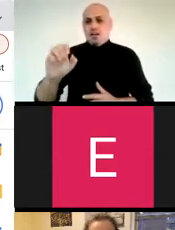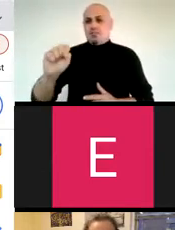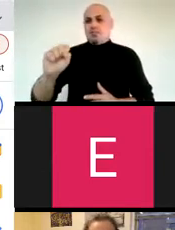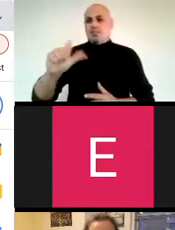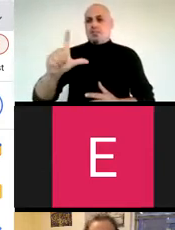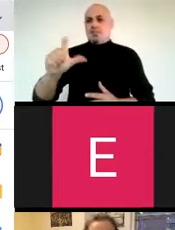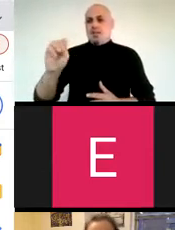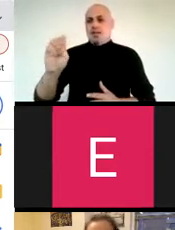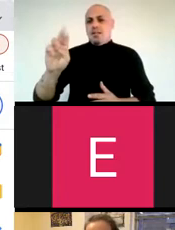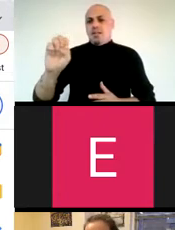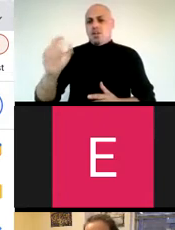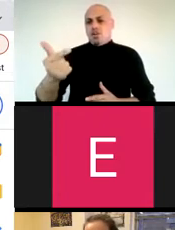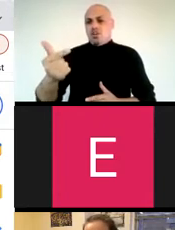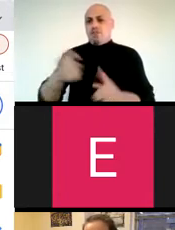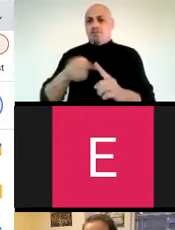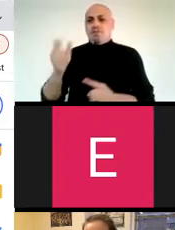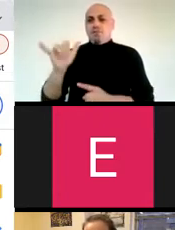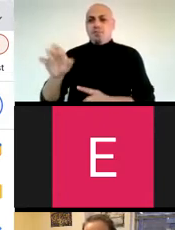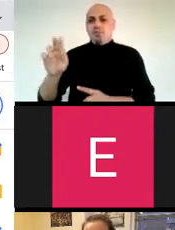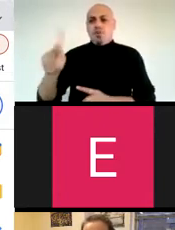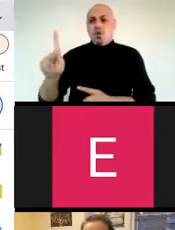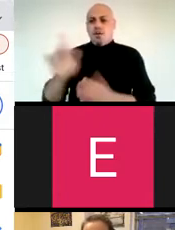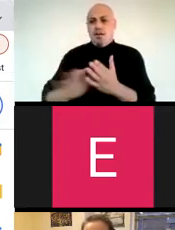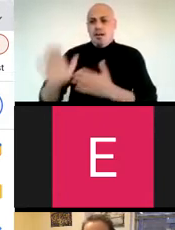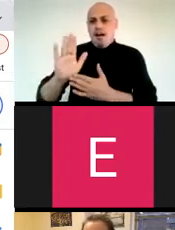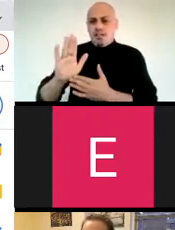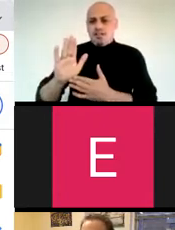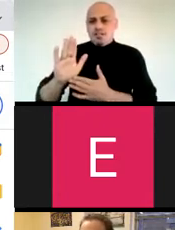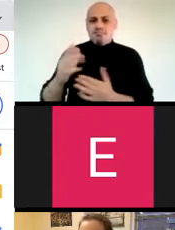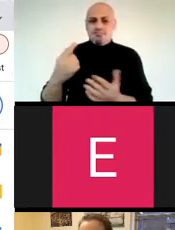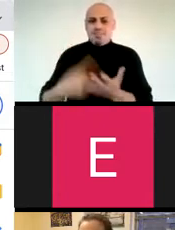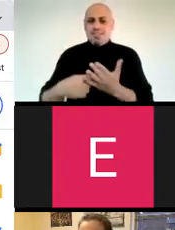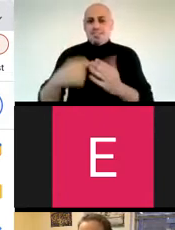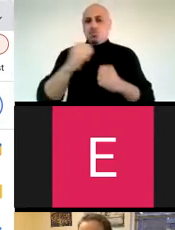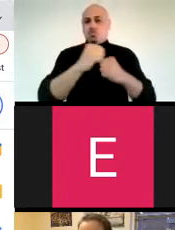Professor Tom Zlabinger of York College presenting on the social construction of bravery.